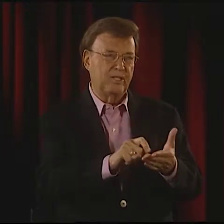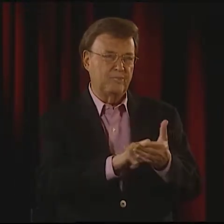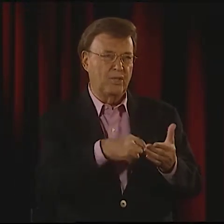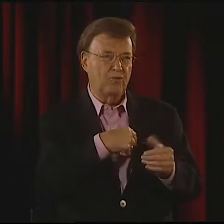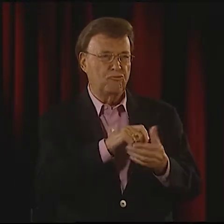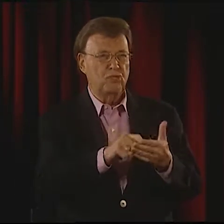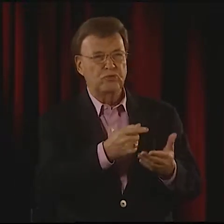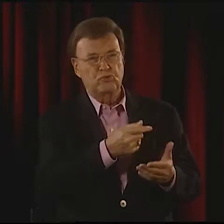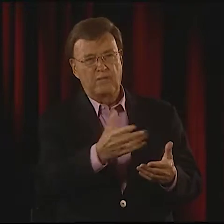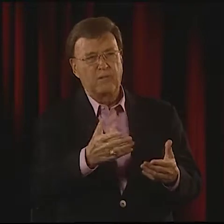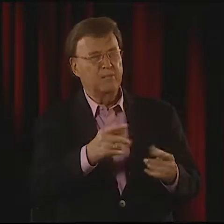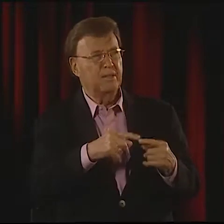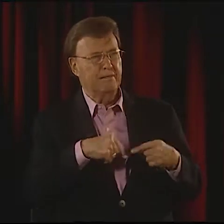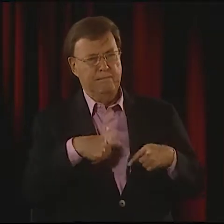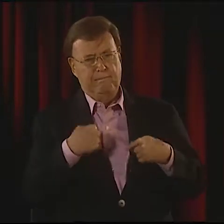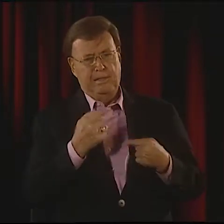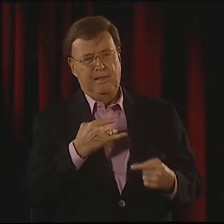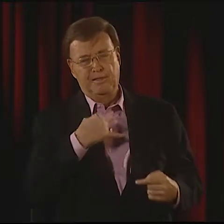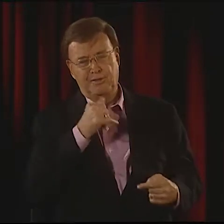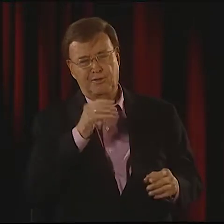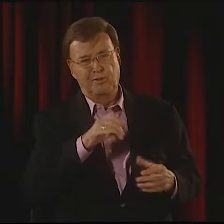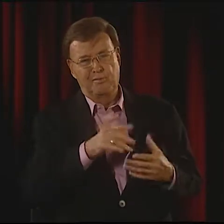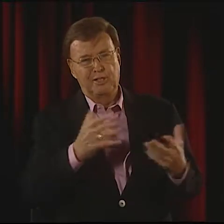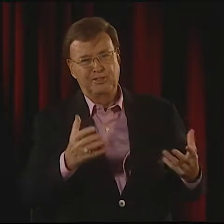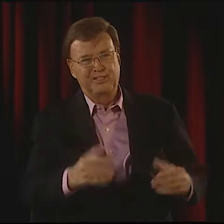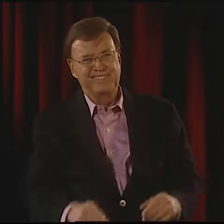THAT HAS MADE ME WHO I AM.